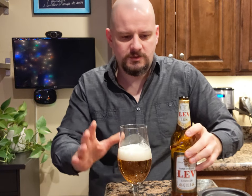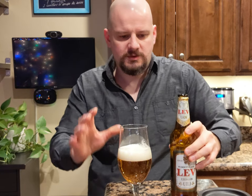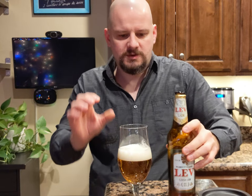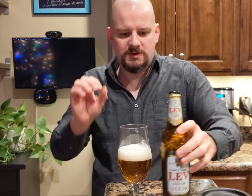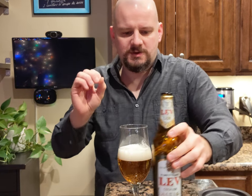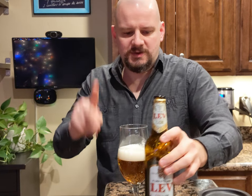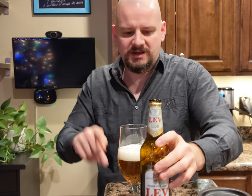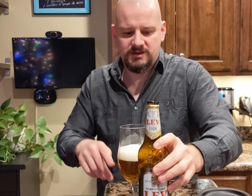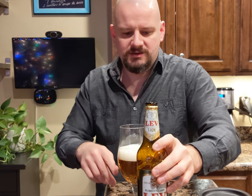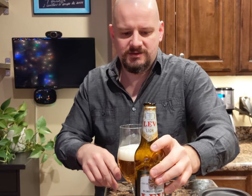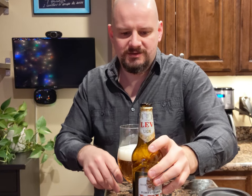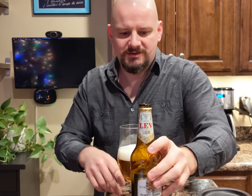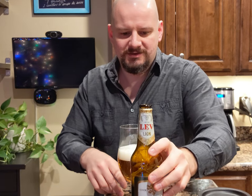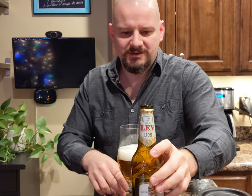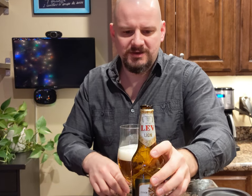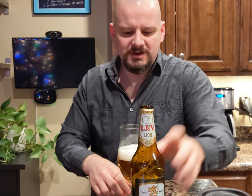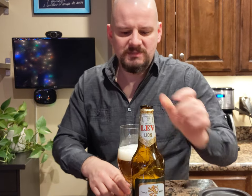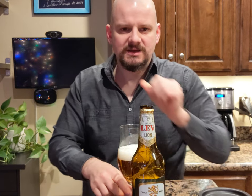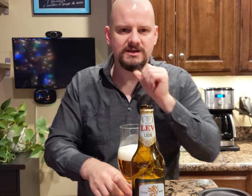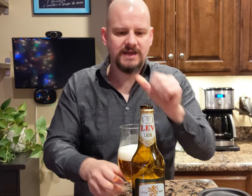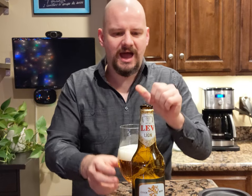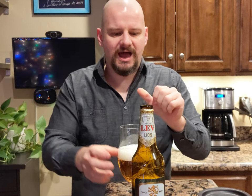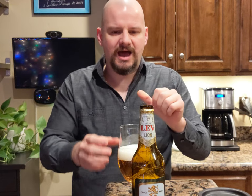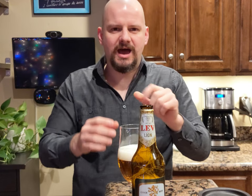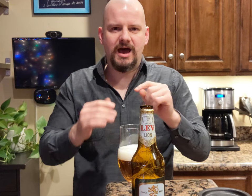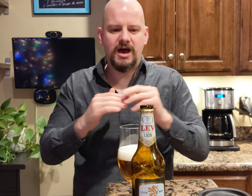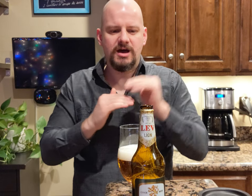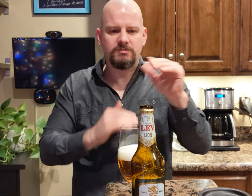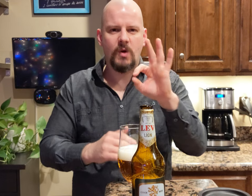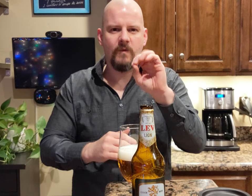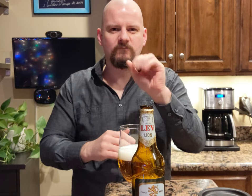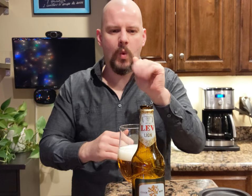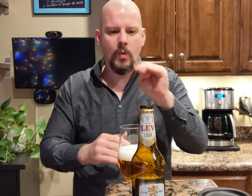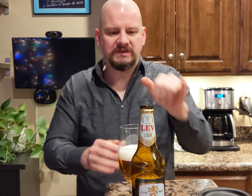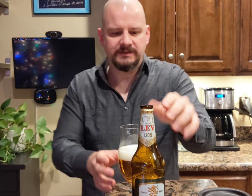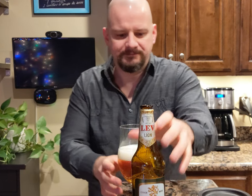Okay... It's not too foamy.